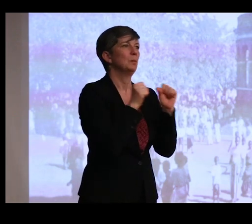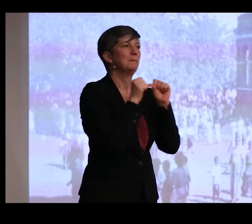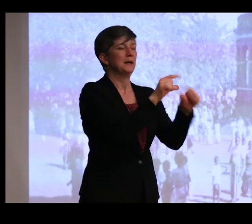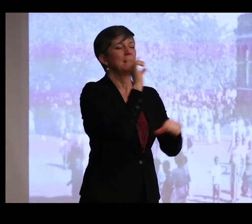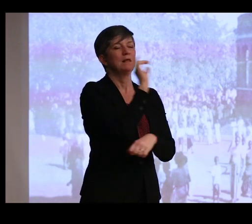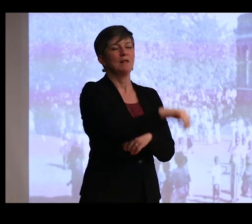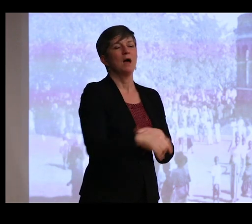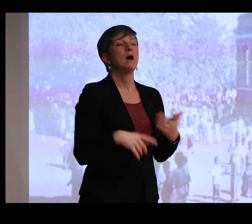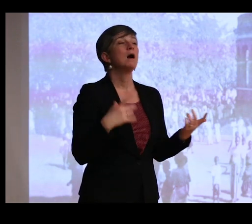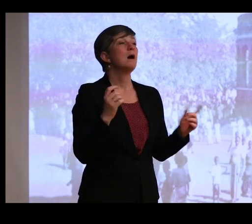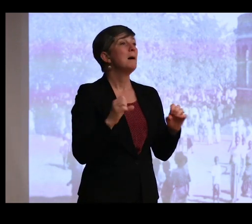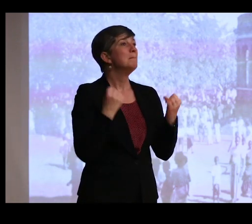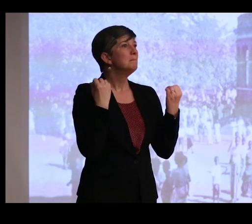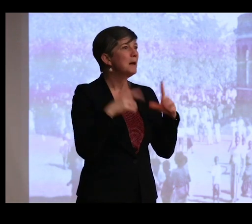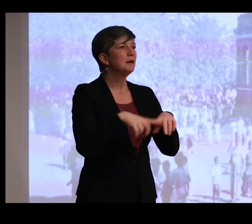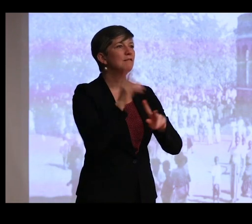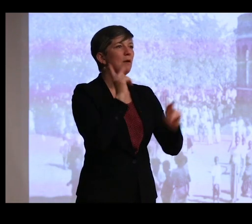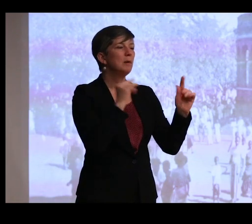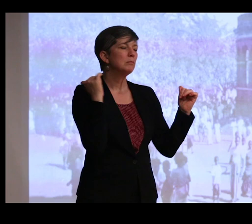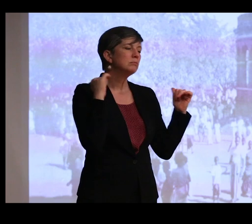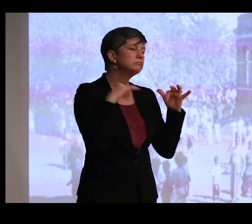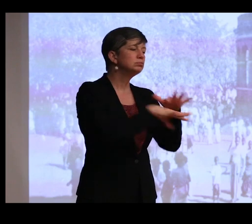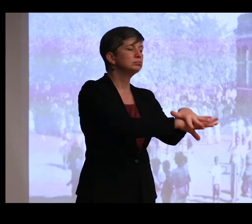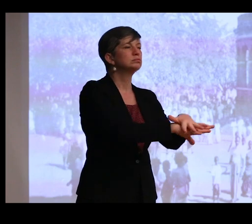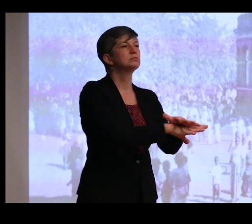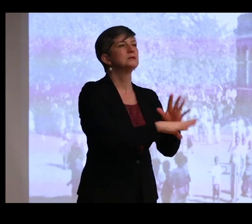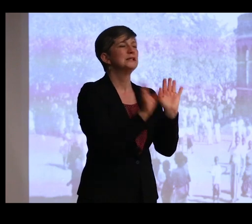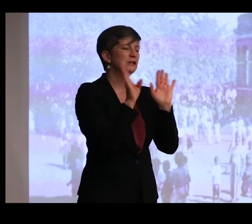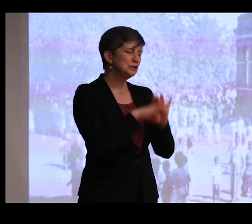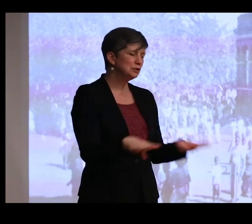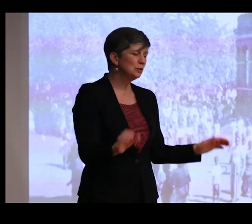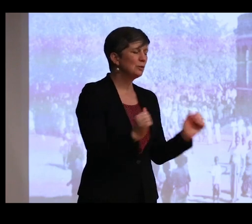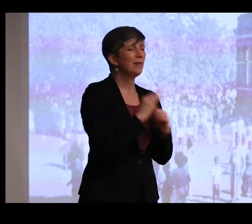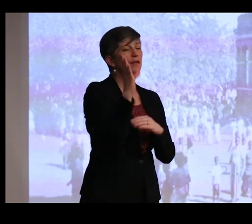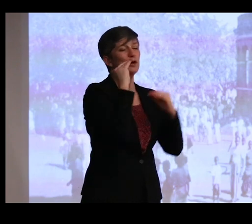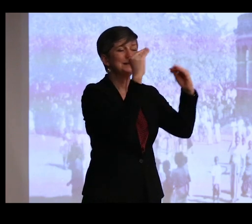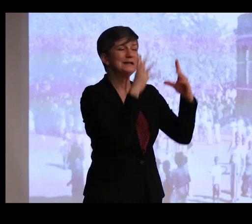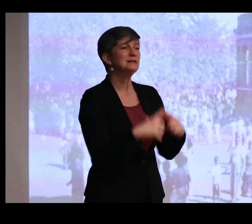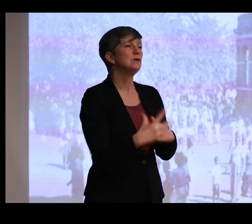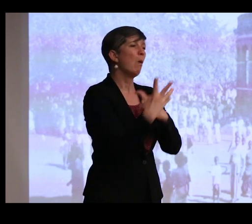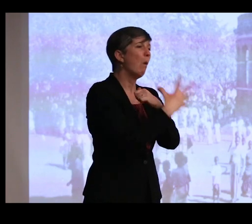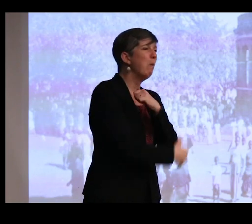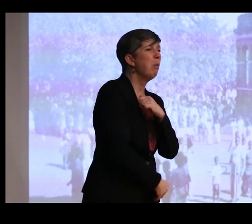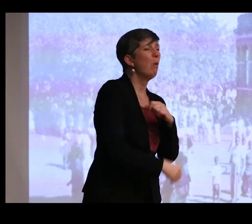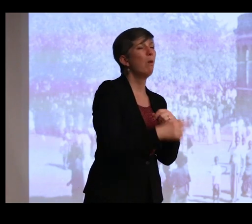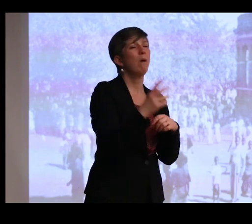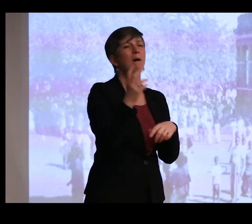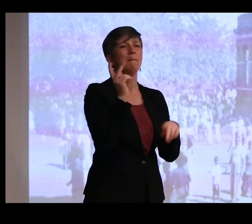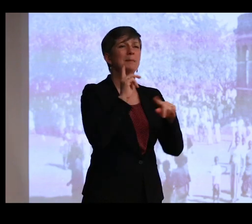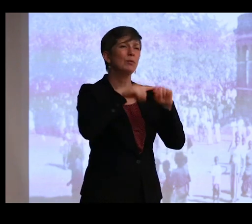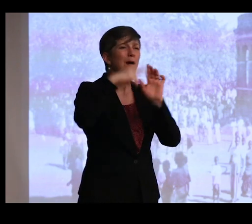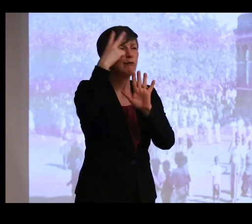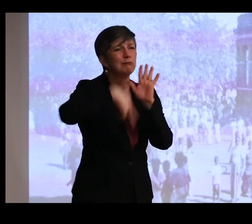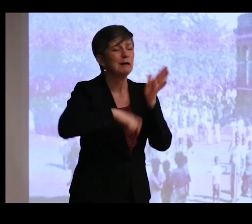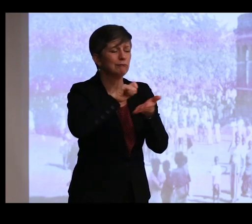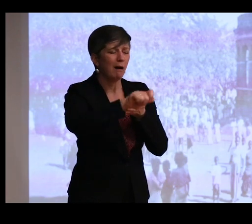And all sorts of people came-- schoolchildren and their teachers, the poor, the illiterate, large family units, college students,